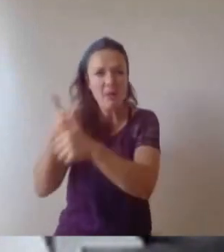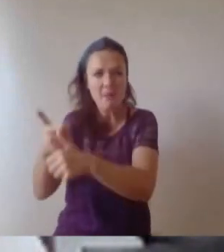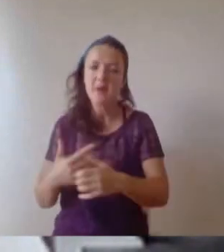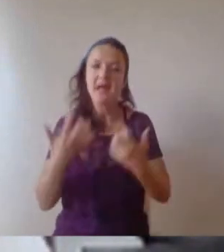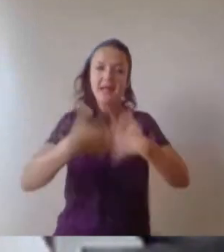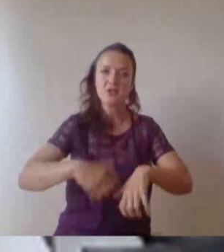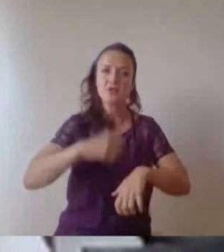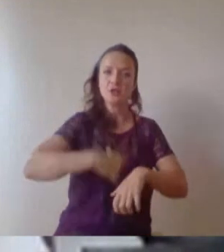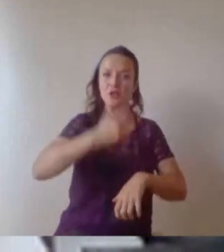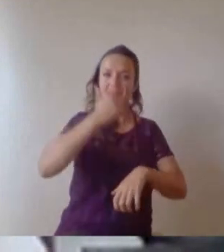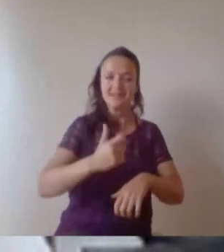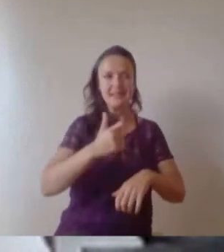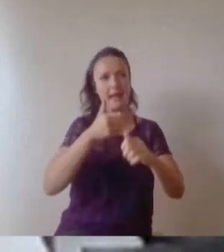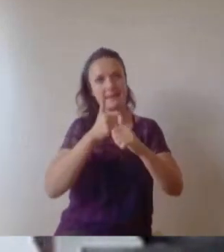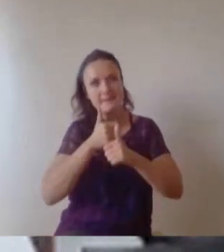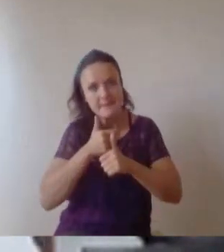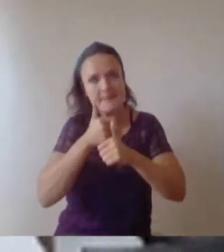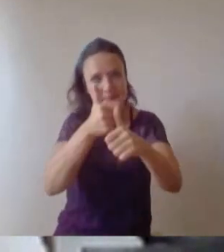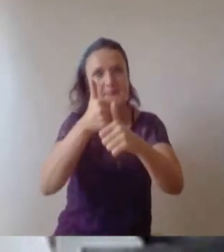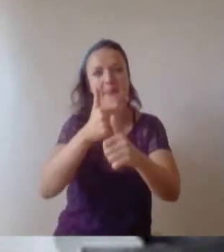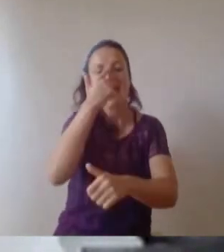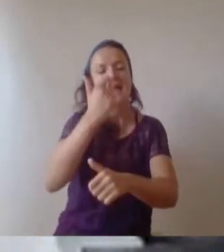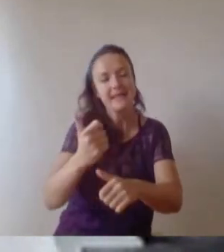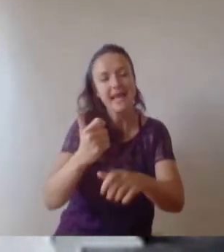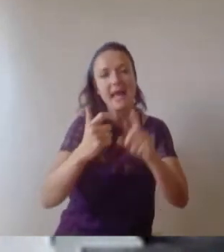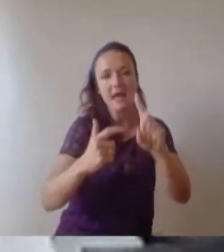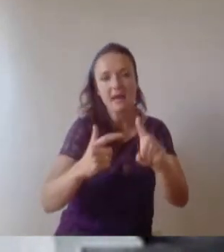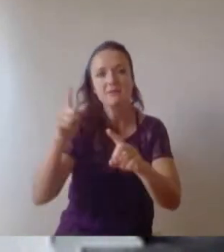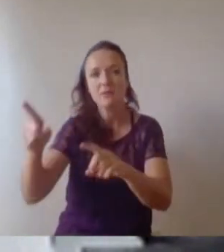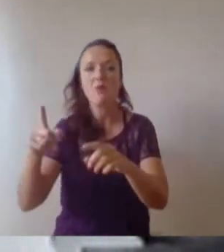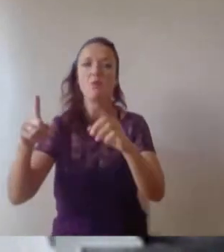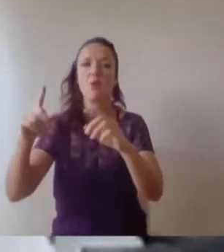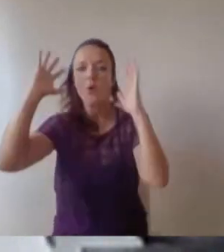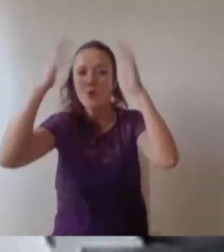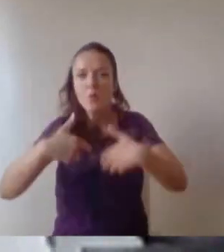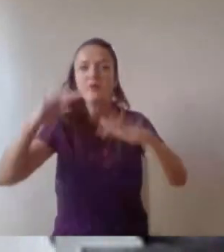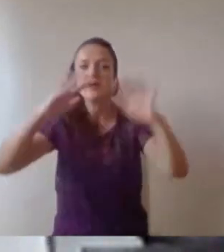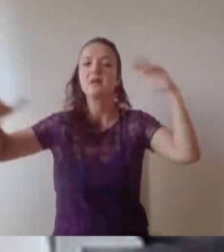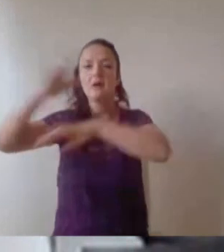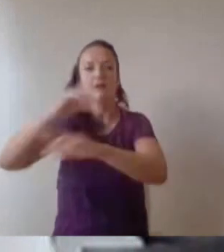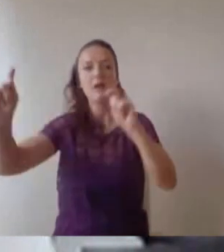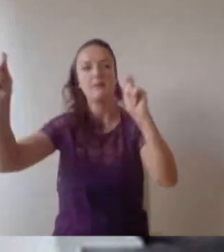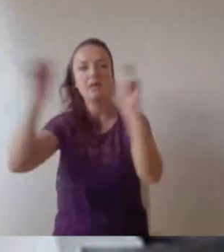you can get stuck into designing plastic free packaging, managing global supply chains to improve fuel efficiency,